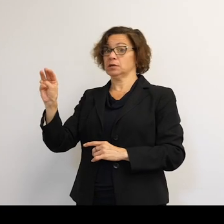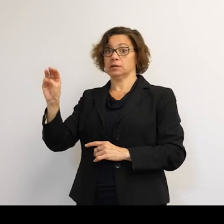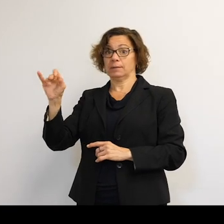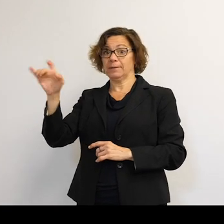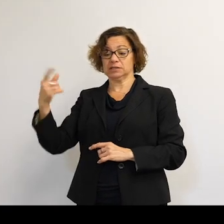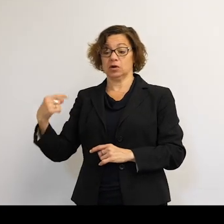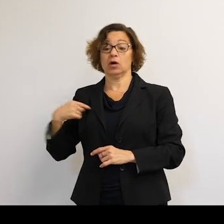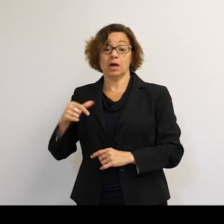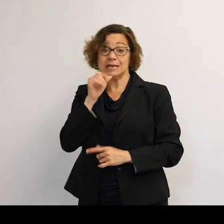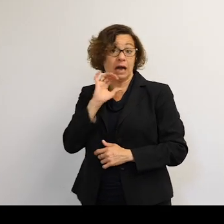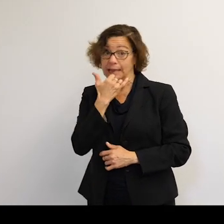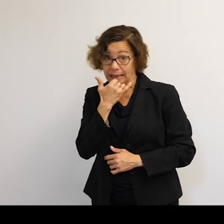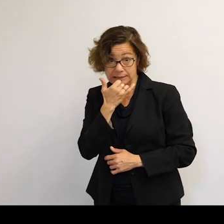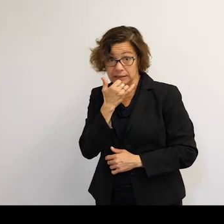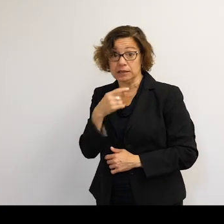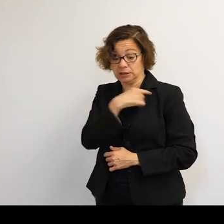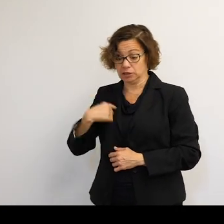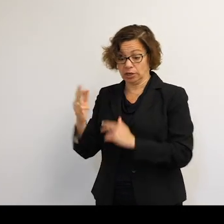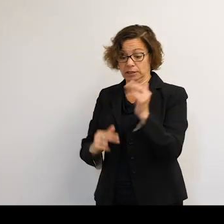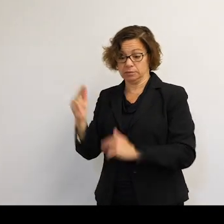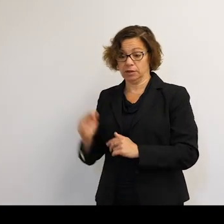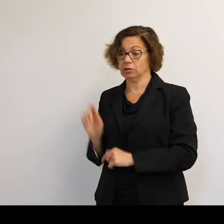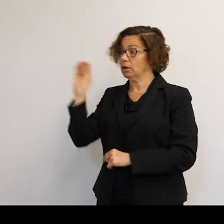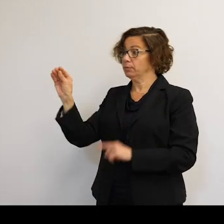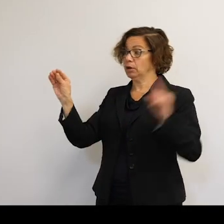We did it. So we can avoid it, OK? So easy.